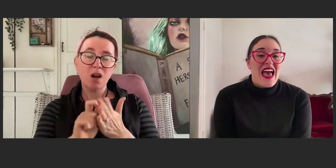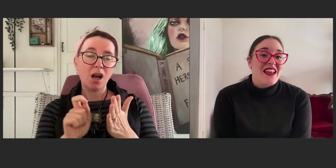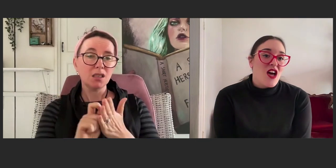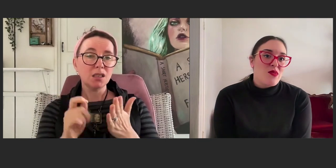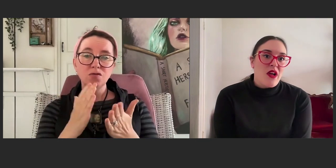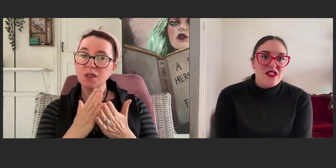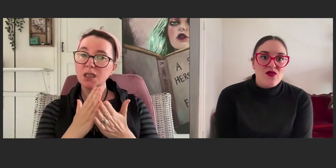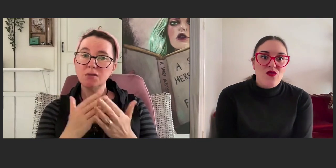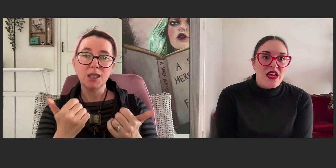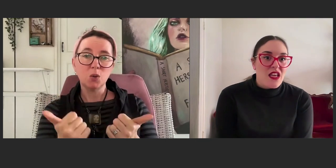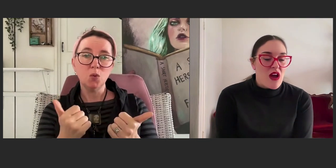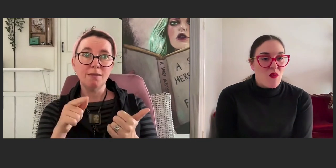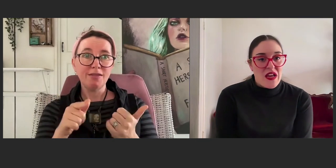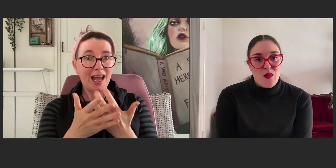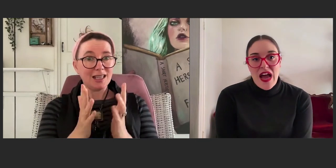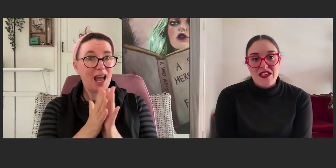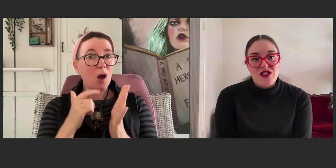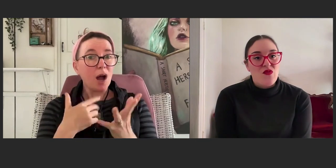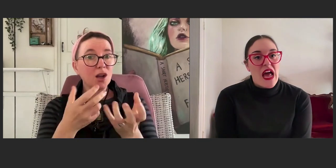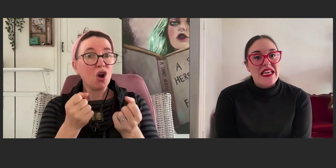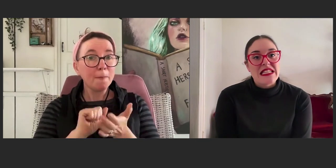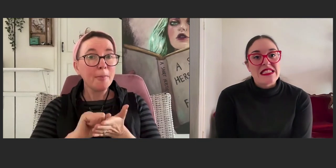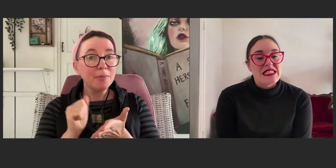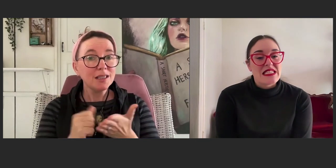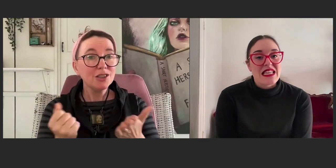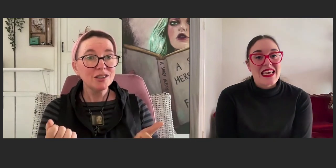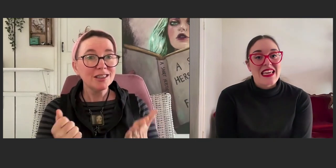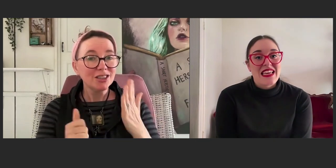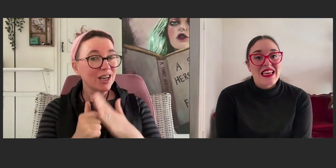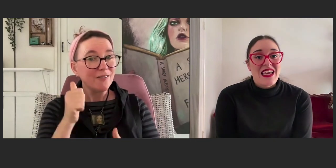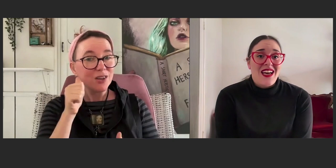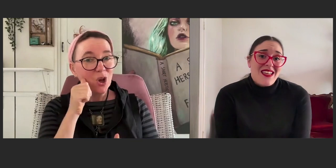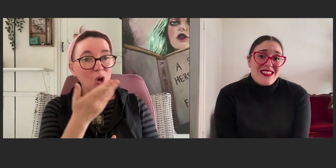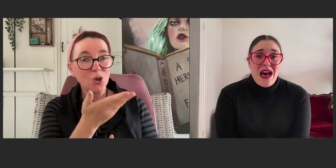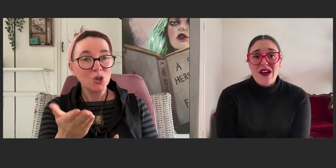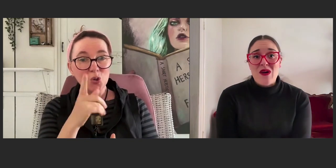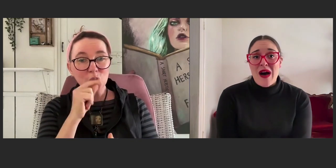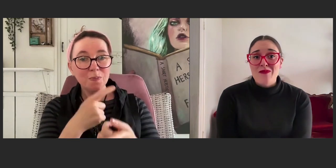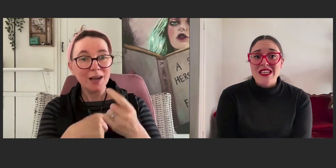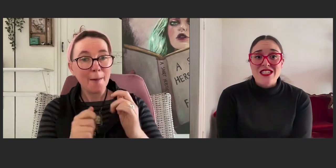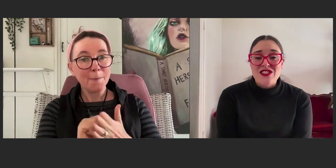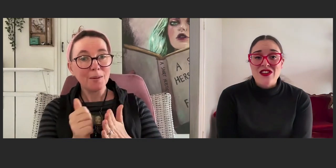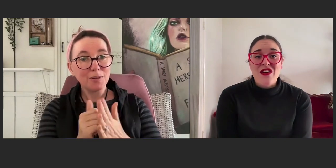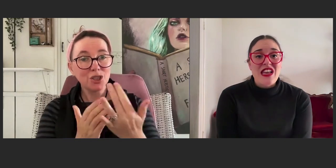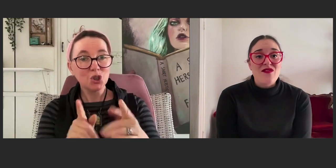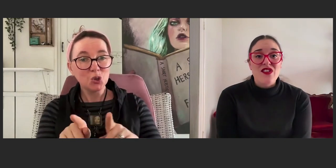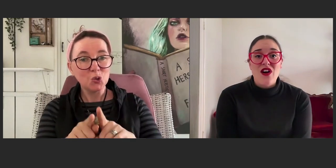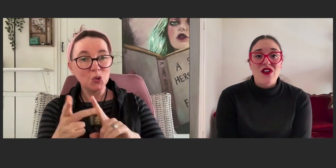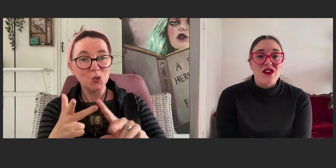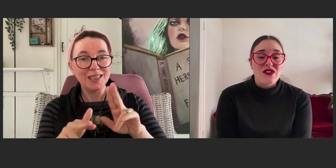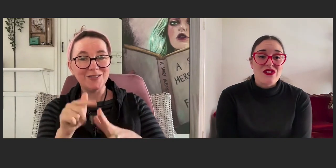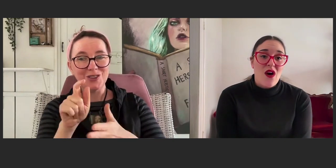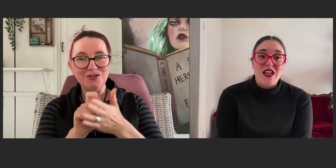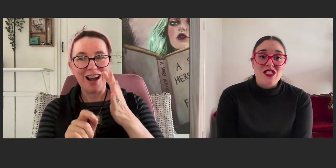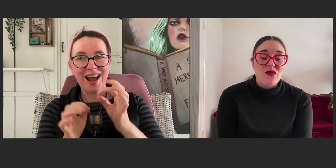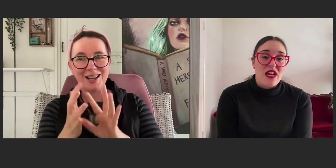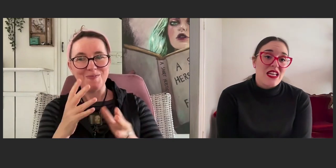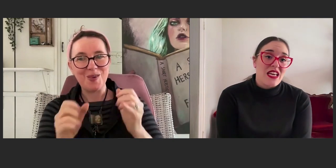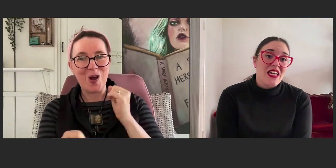And a blog is a really great way to practice your writing consistently. And that's how I got published. So, you never know who's going to be reading it